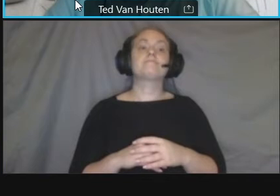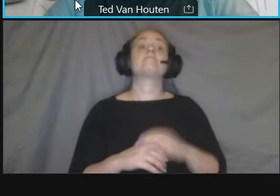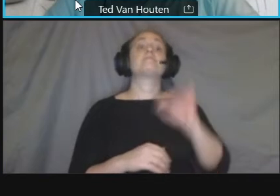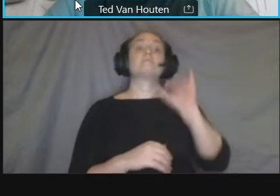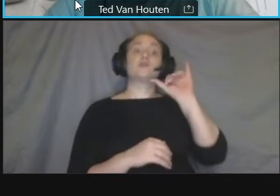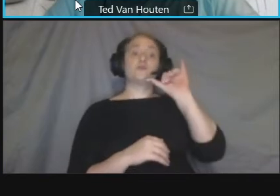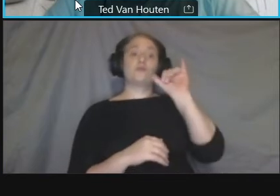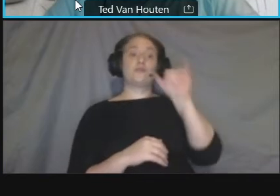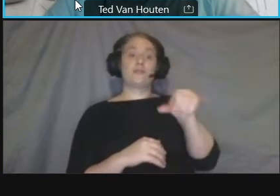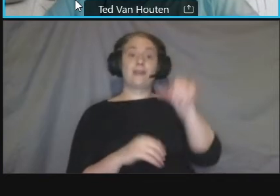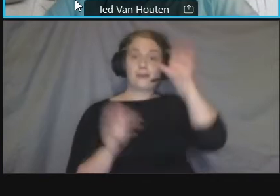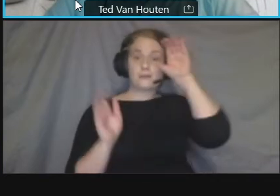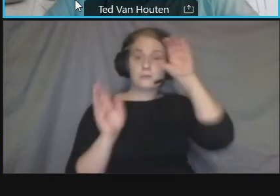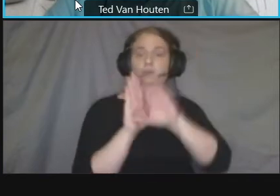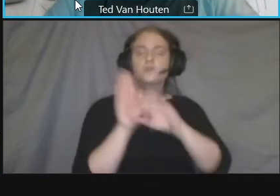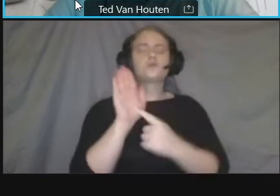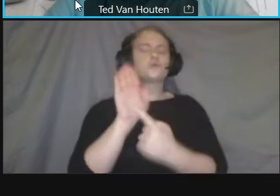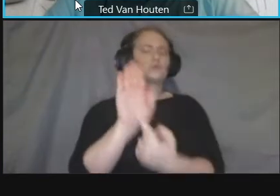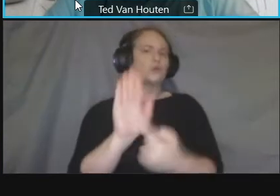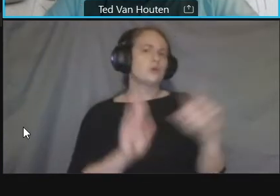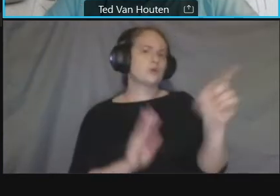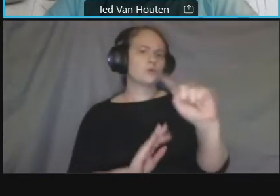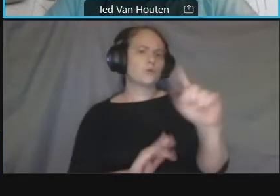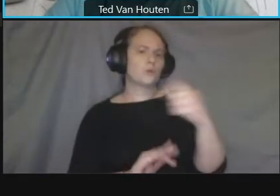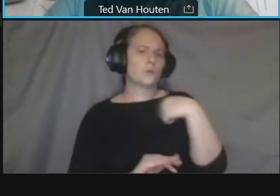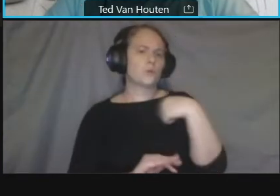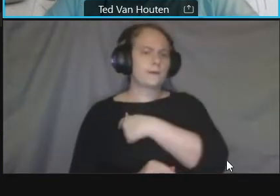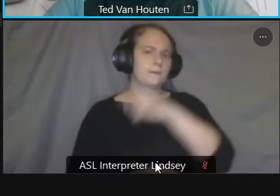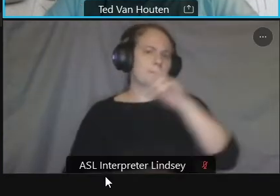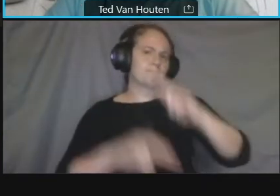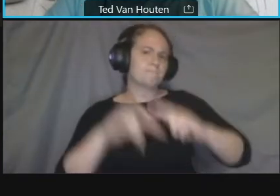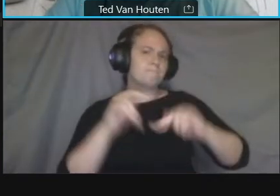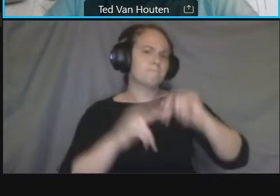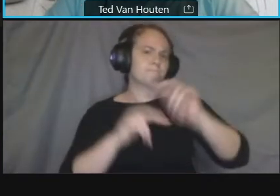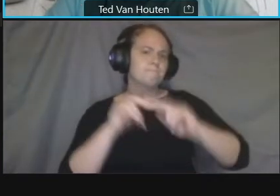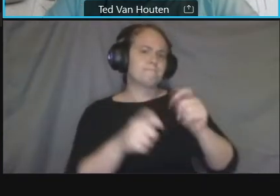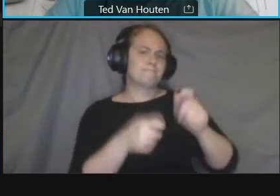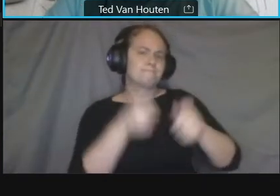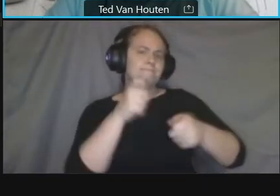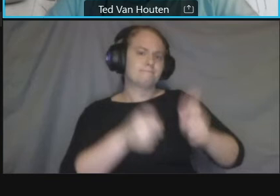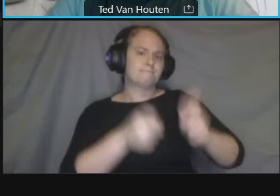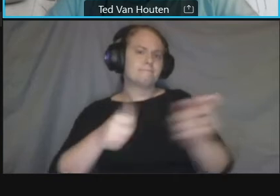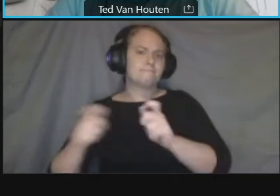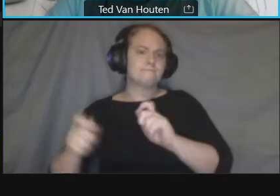between van ness street and albemarle street it's windham place on both sides of connecticut avenue